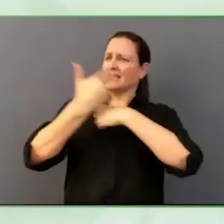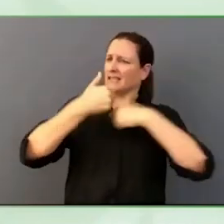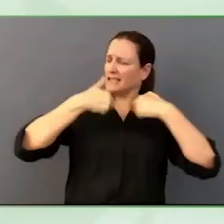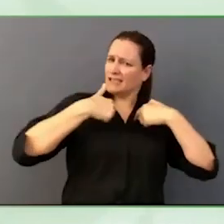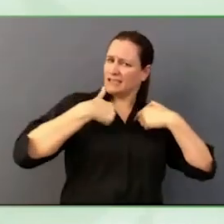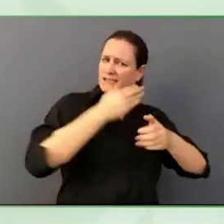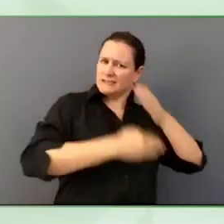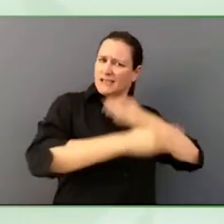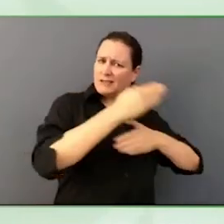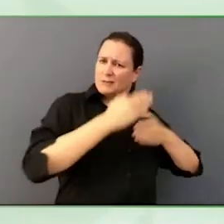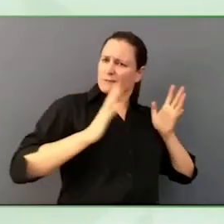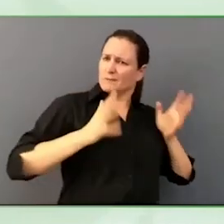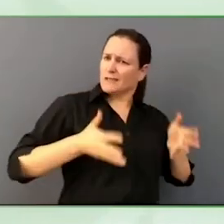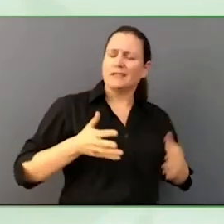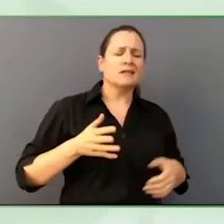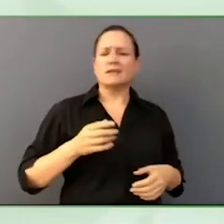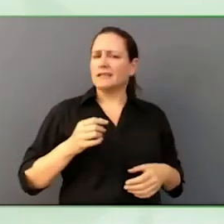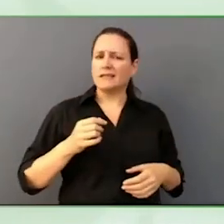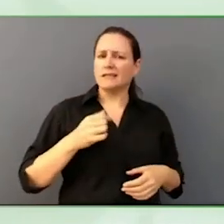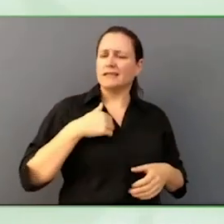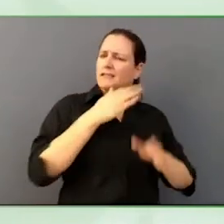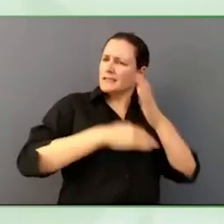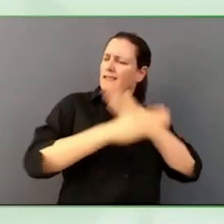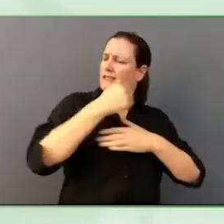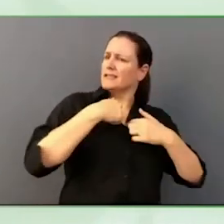additional voices and sensitively to our stories.